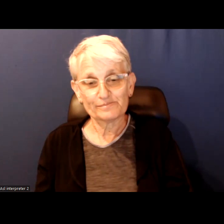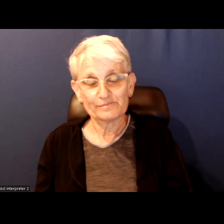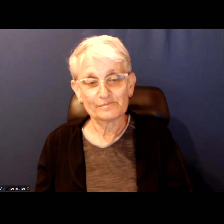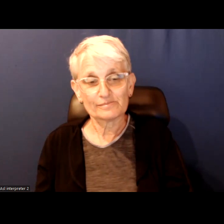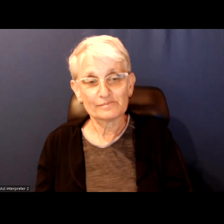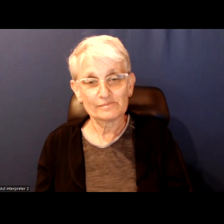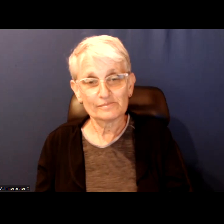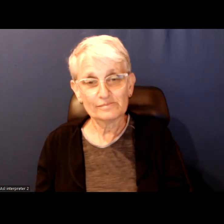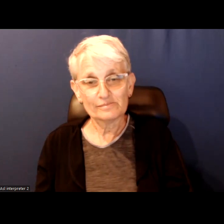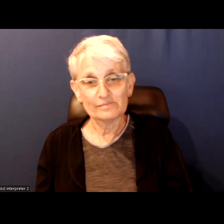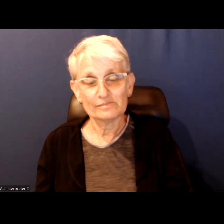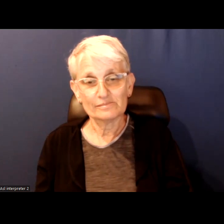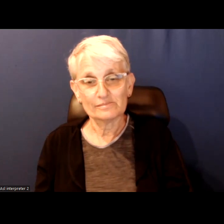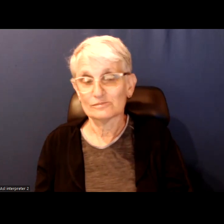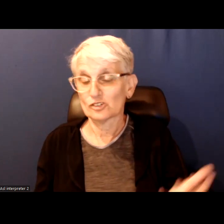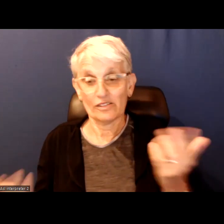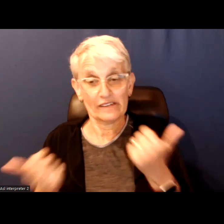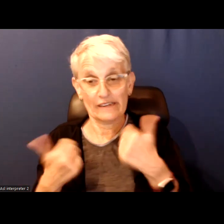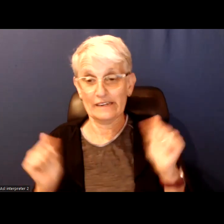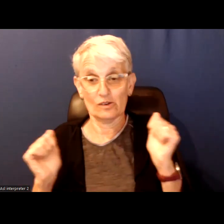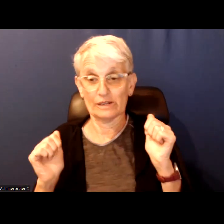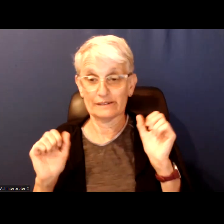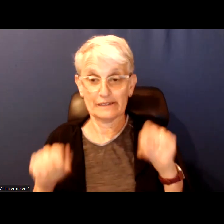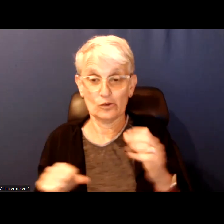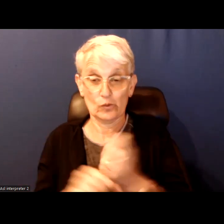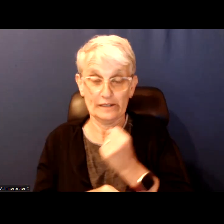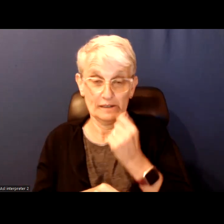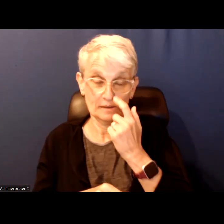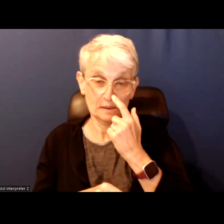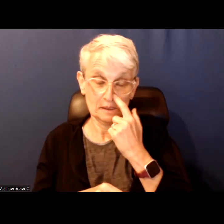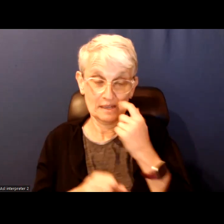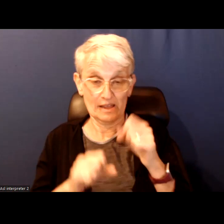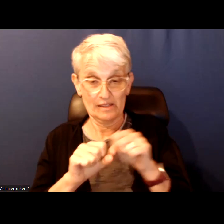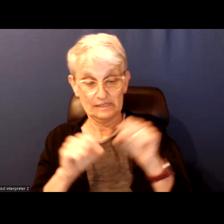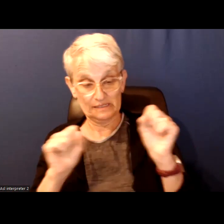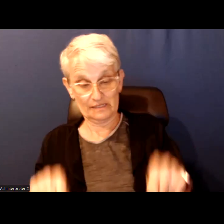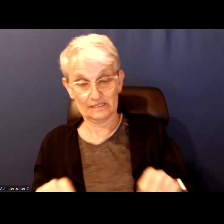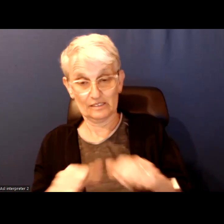So, I think it is anyone's game.